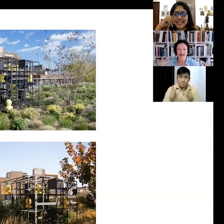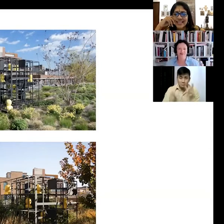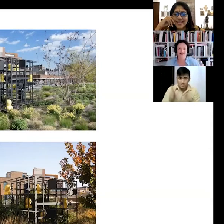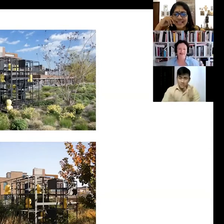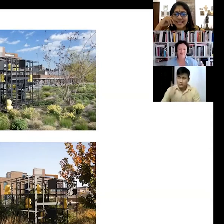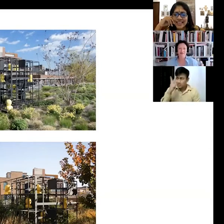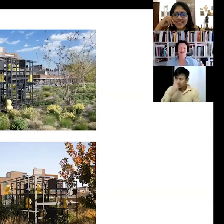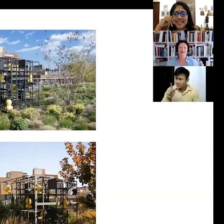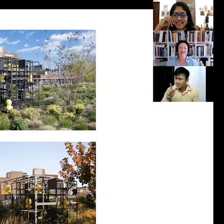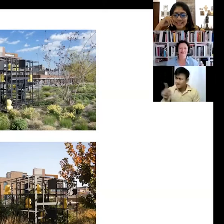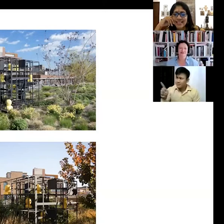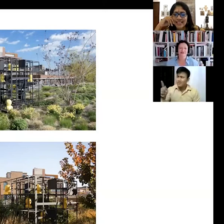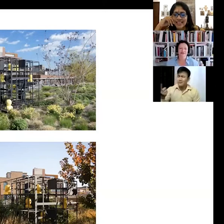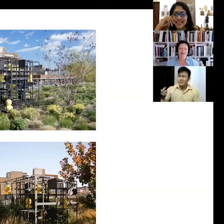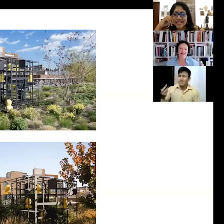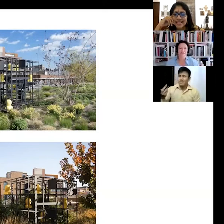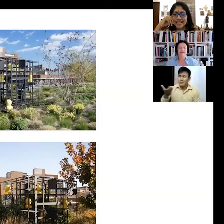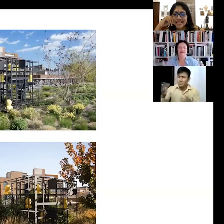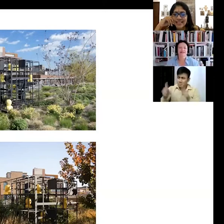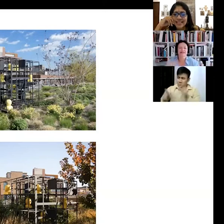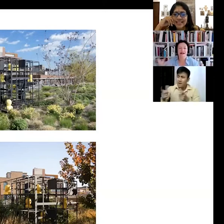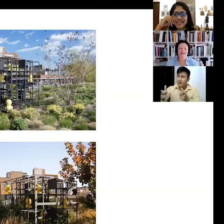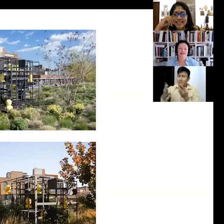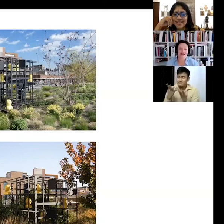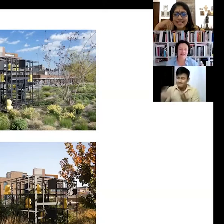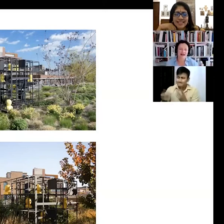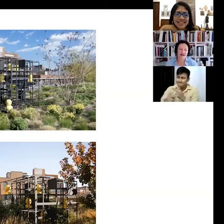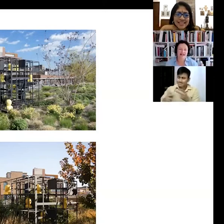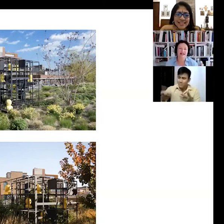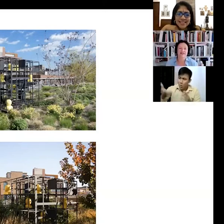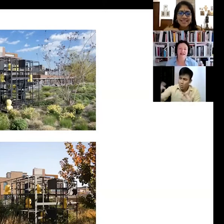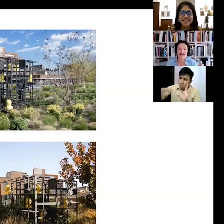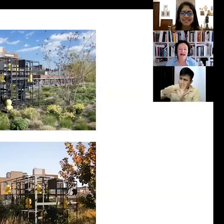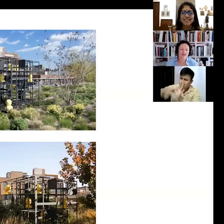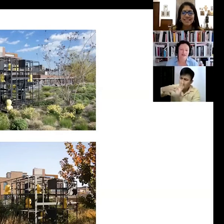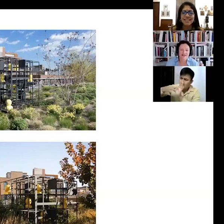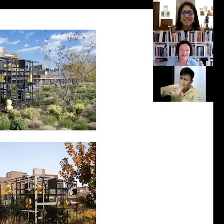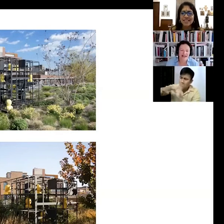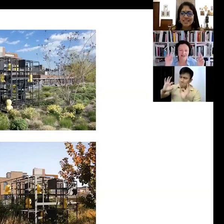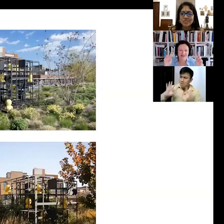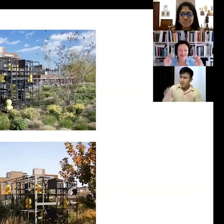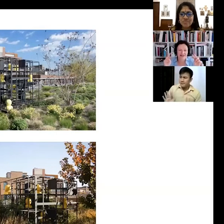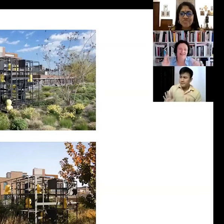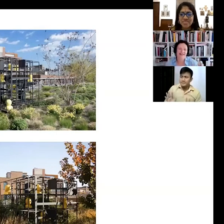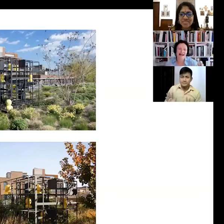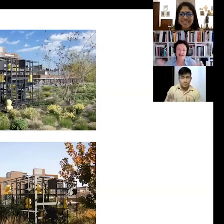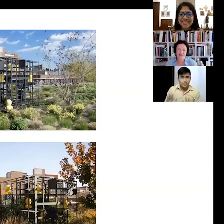elements embrace it... because it basically starts living a life outside your... the curator's hand,